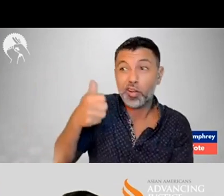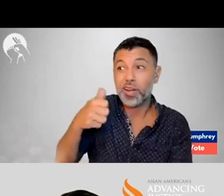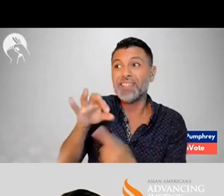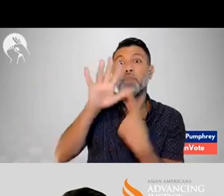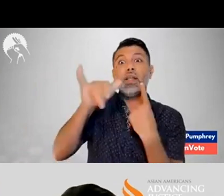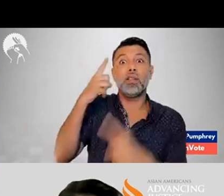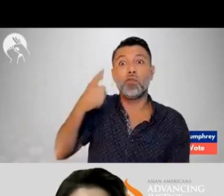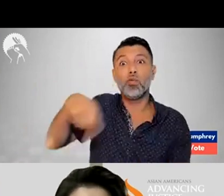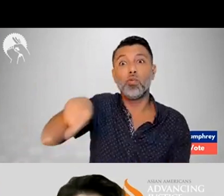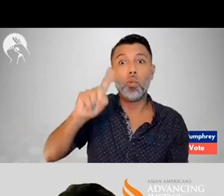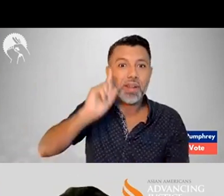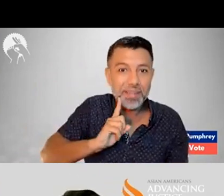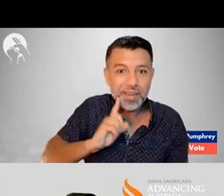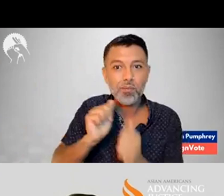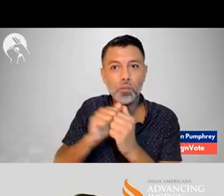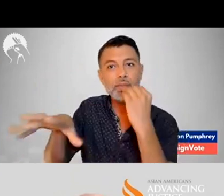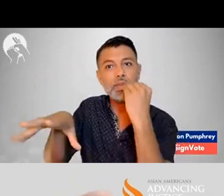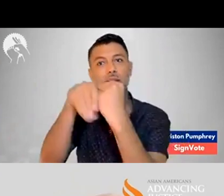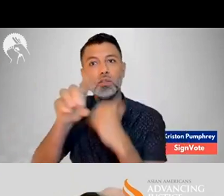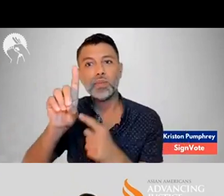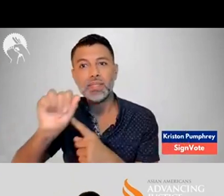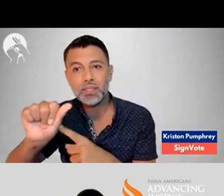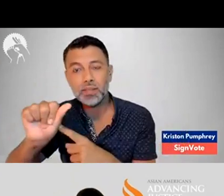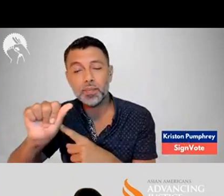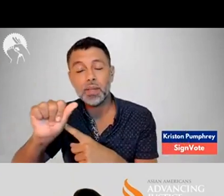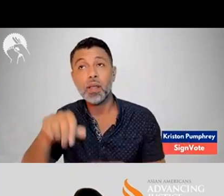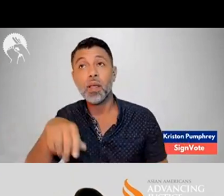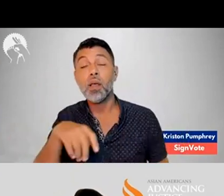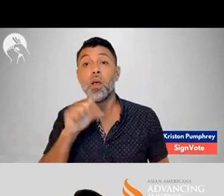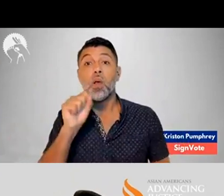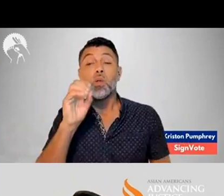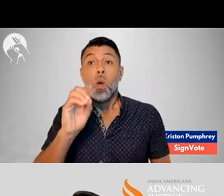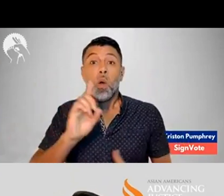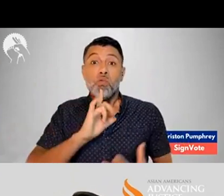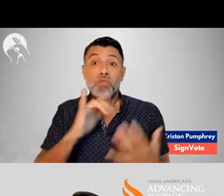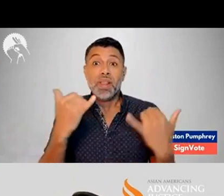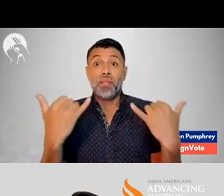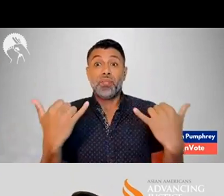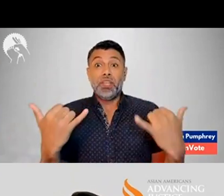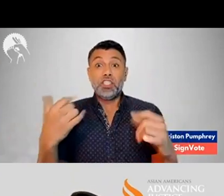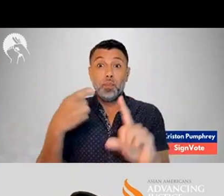Or that it makes it harder for people to vote, especially for those with additional disabilities within the Deaf Community.